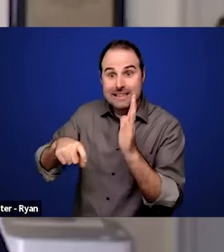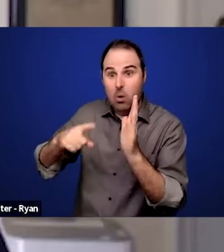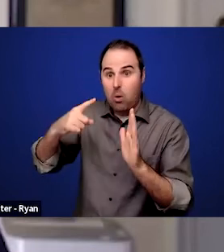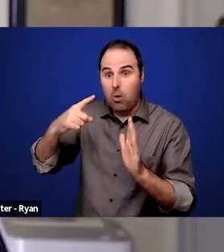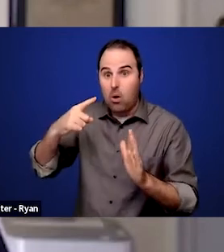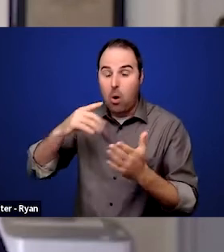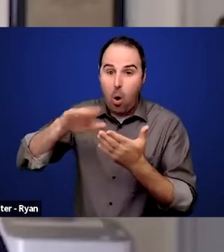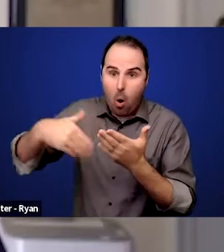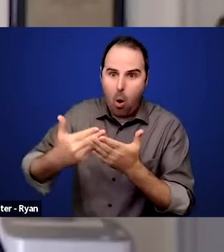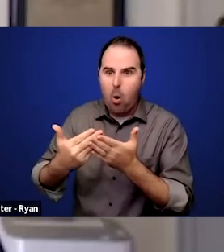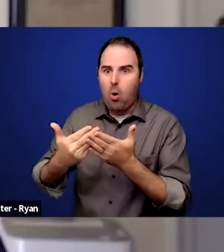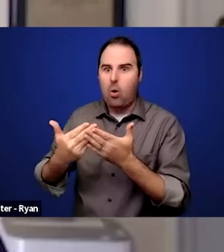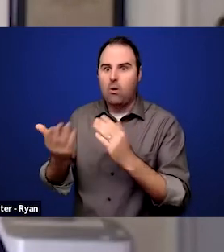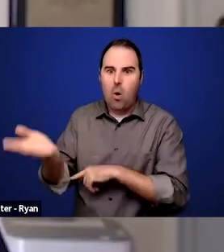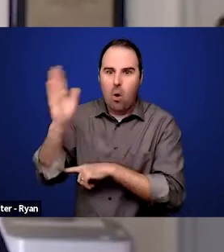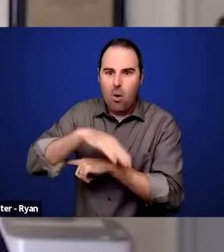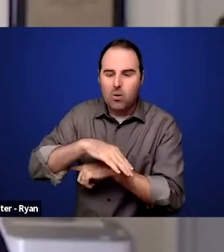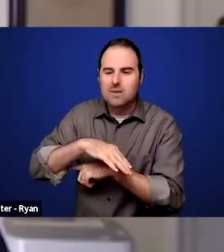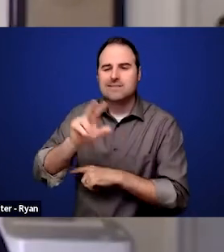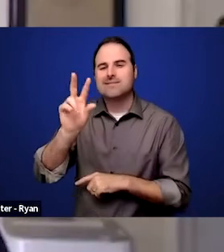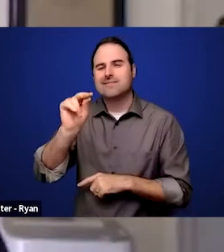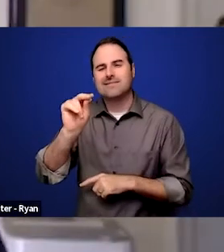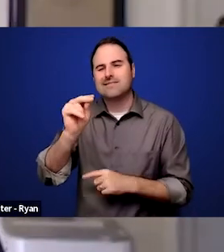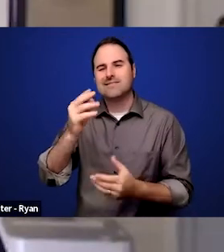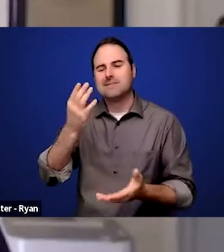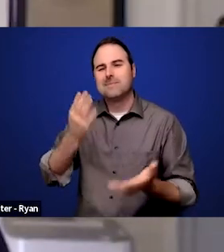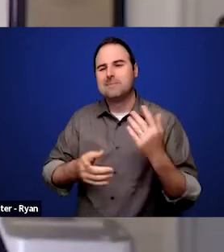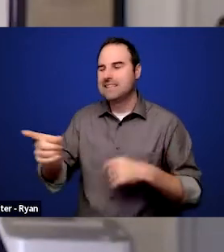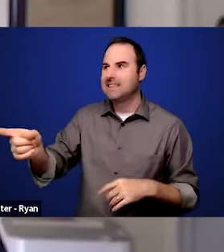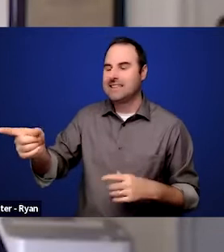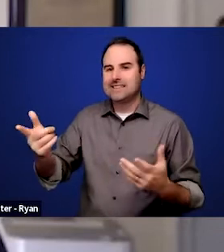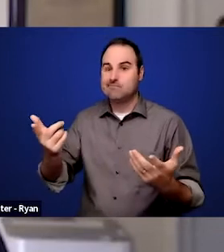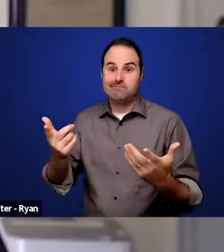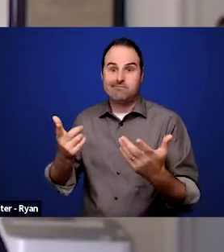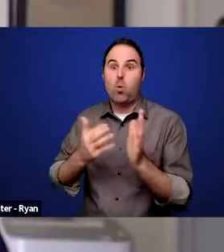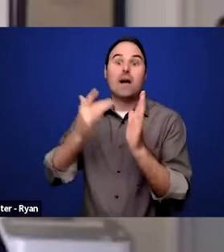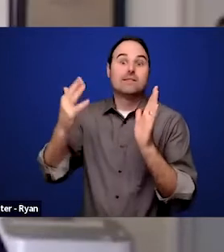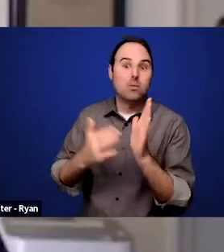to do their job but may need to be retrained, where is that gonna happen?